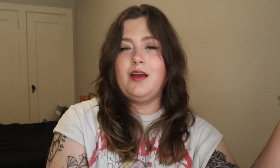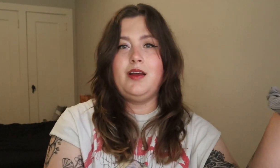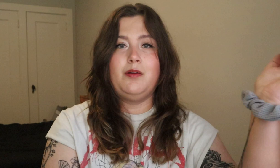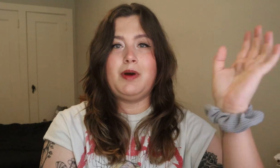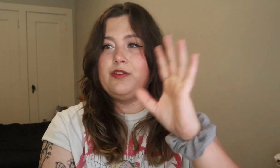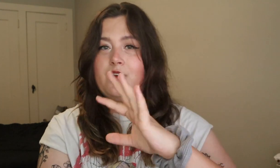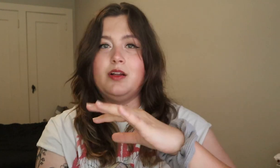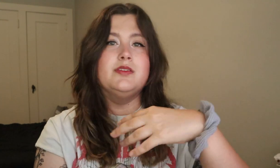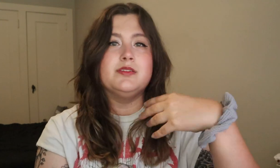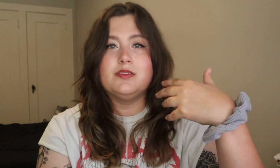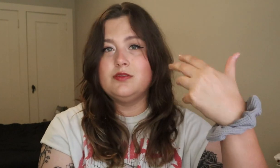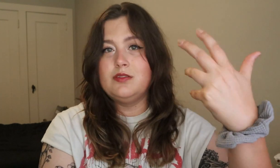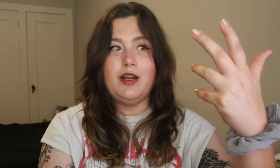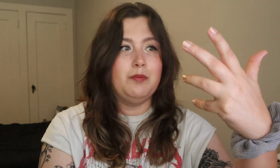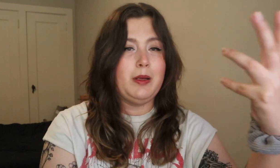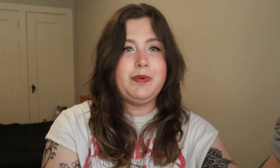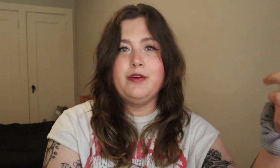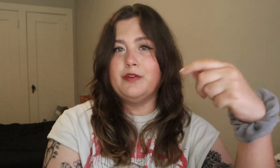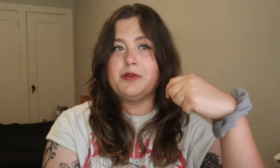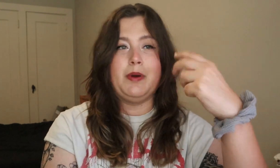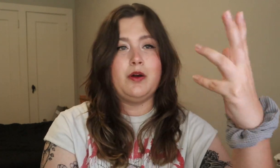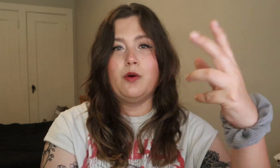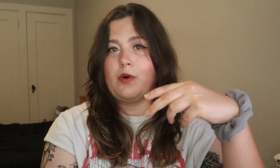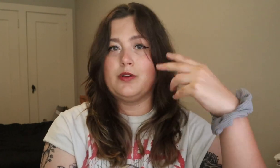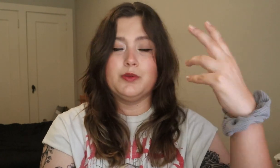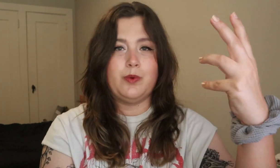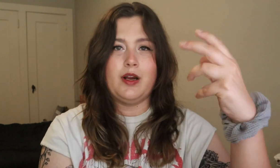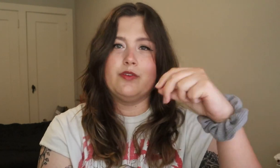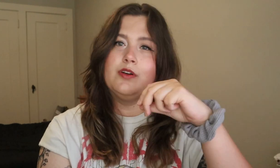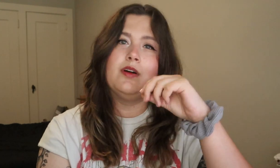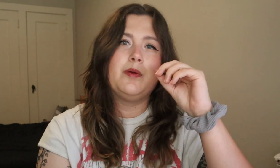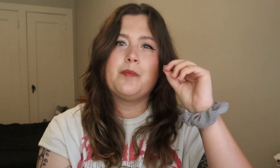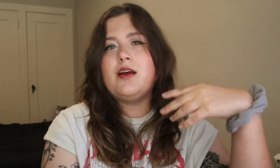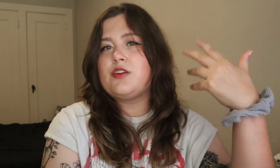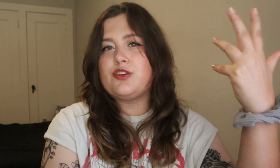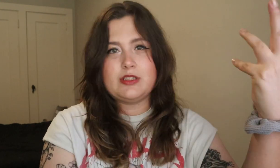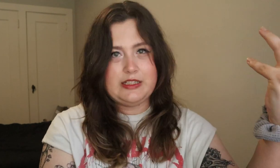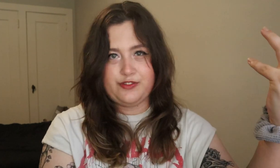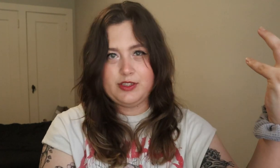and my friends and my peers, my coworkers, whatever, it's just different.